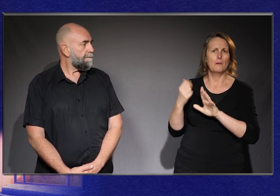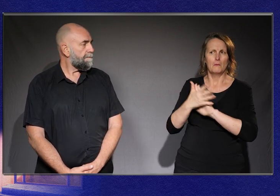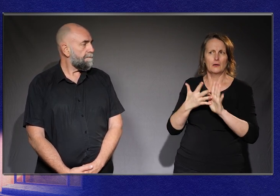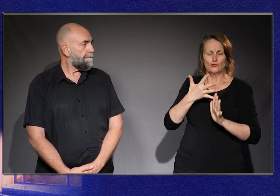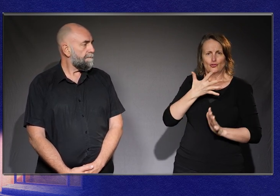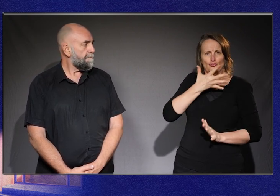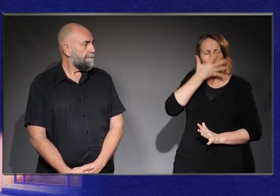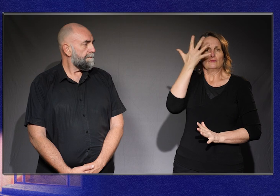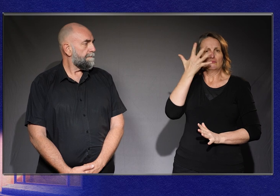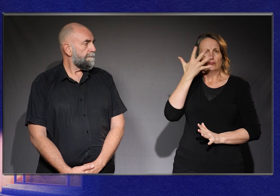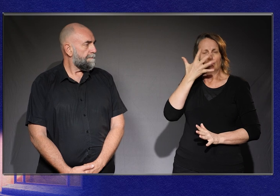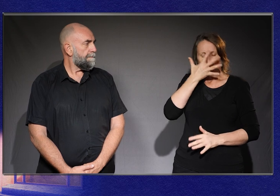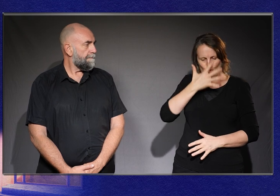And so that's the connection.